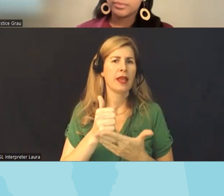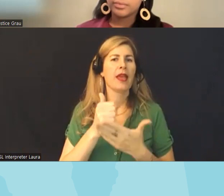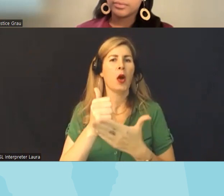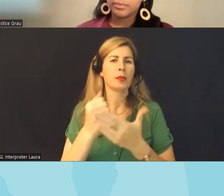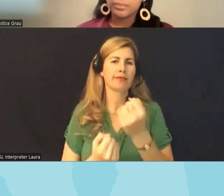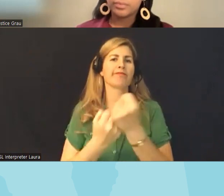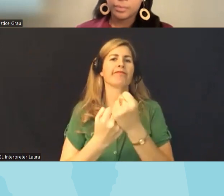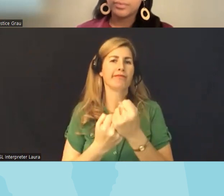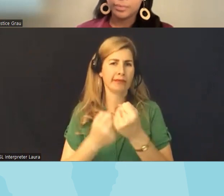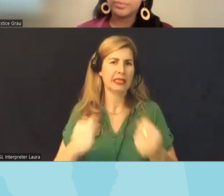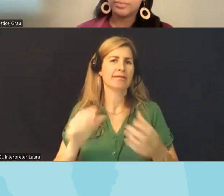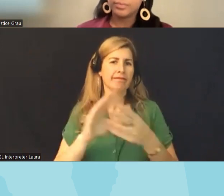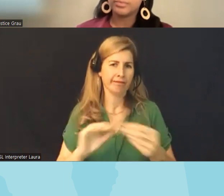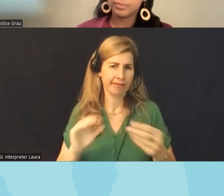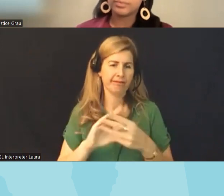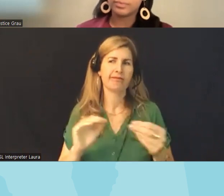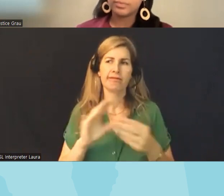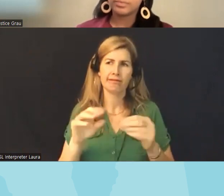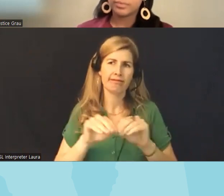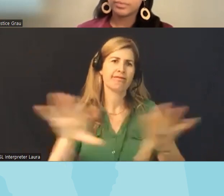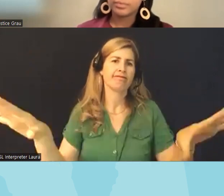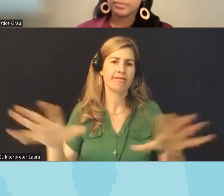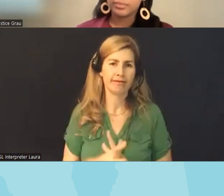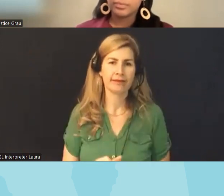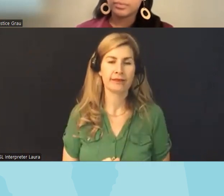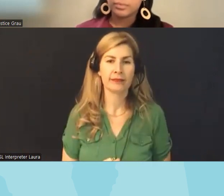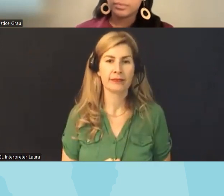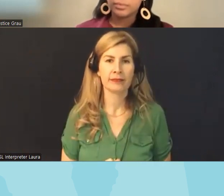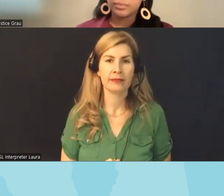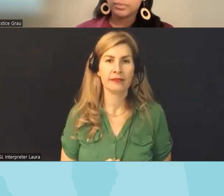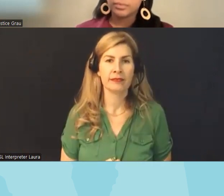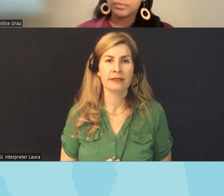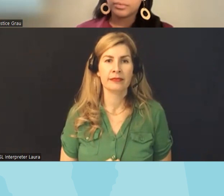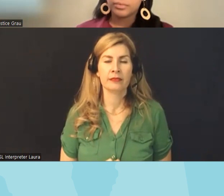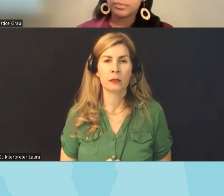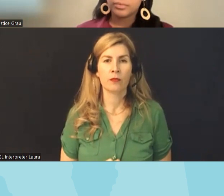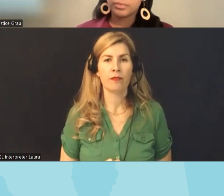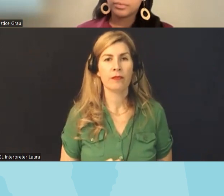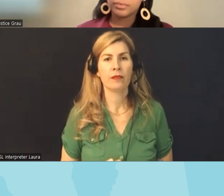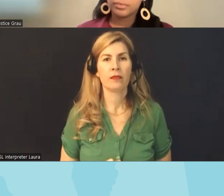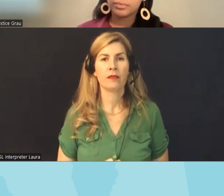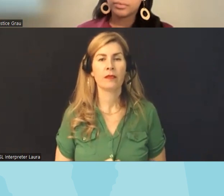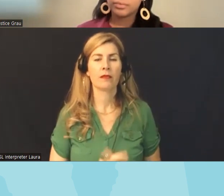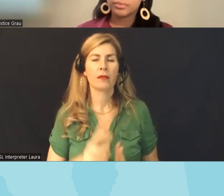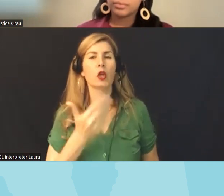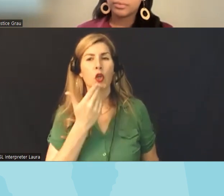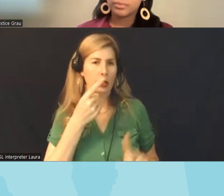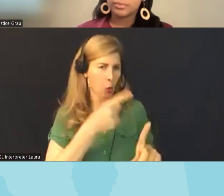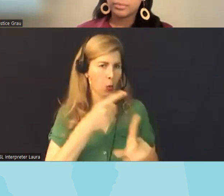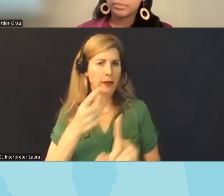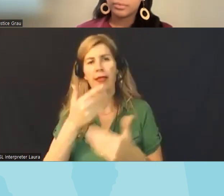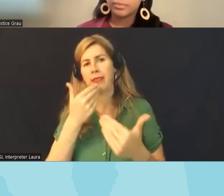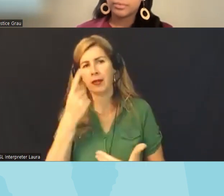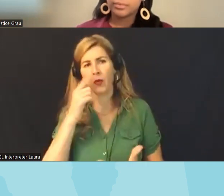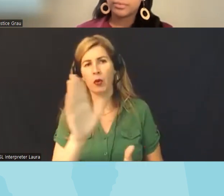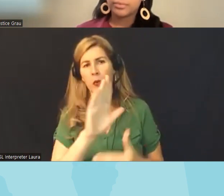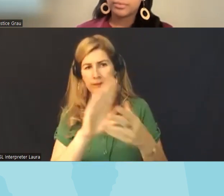nation I think that's um well said from both of you that um in you know shedding light I